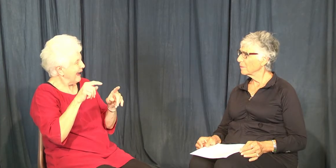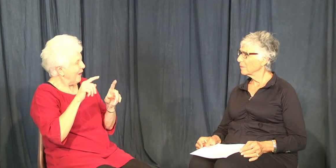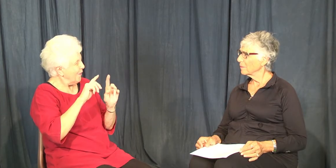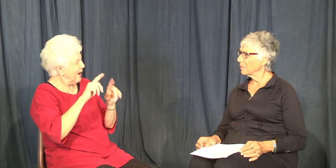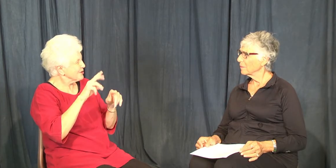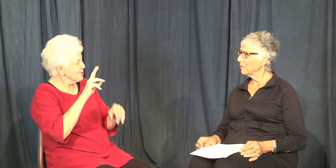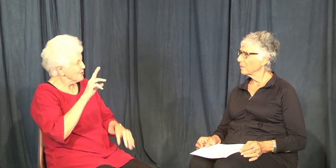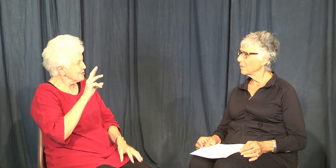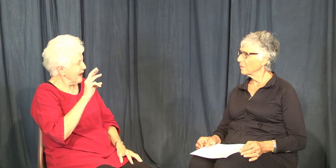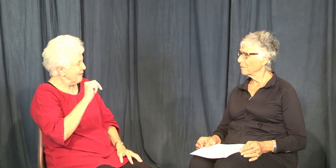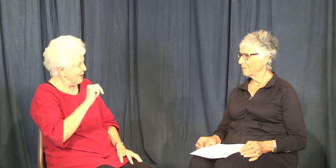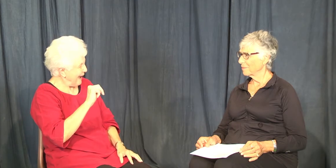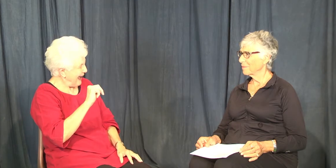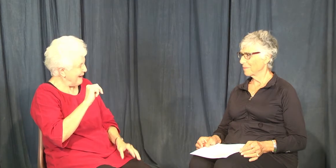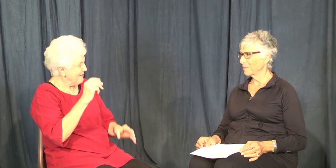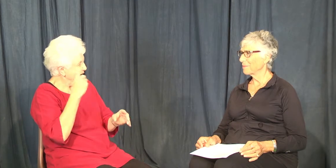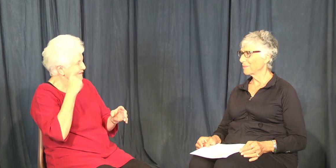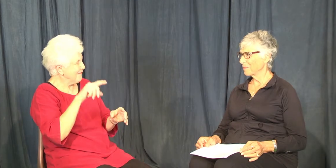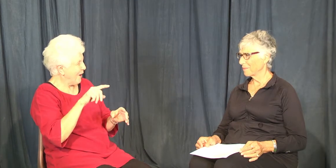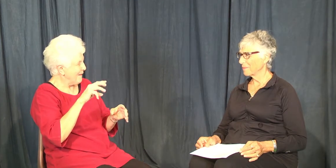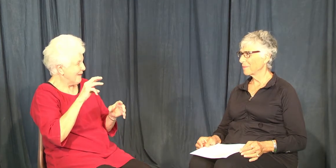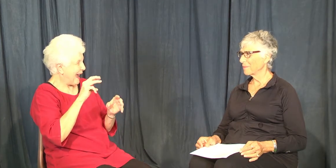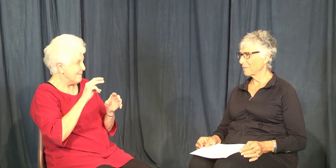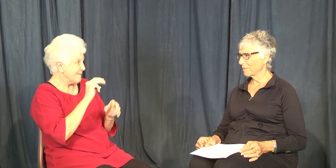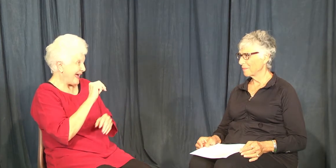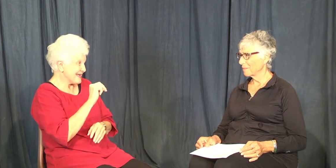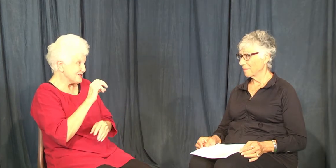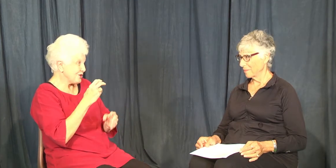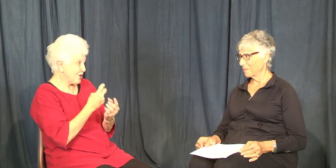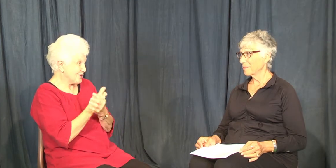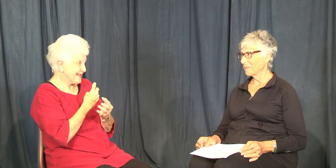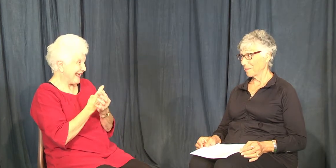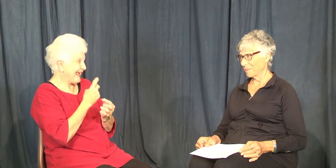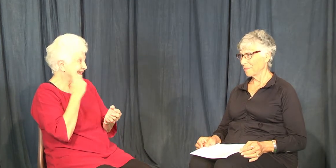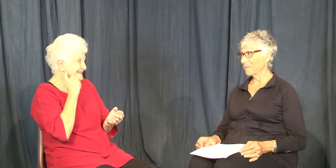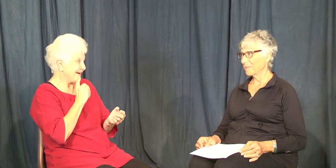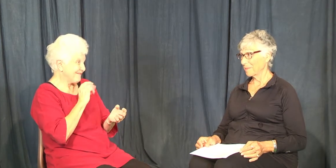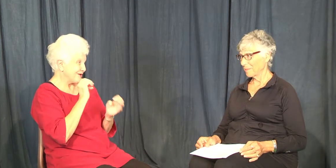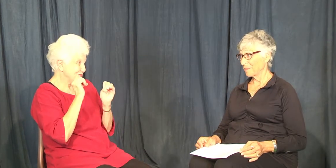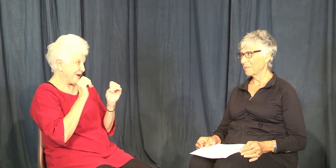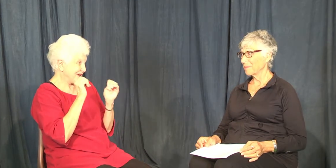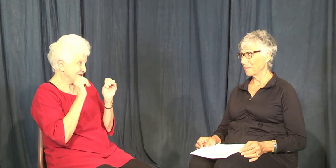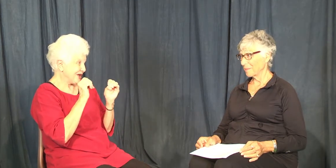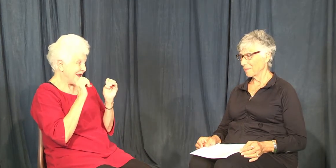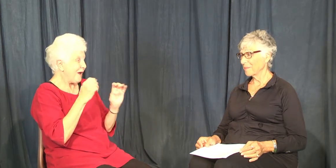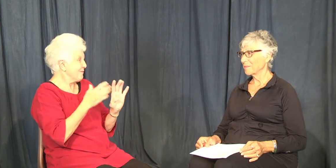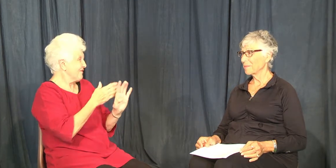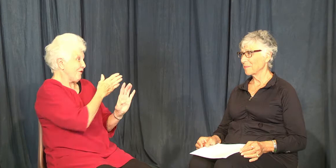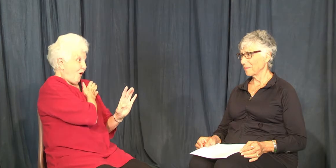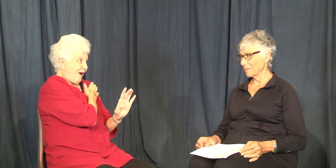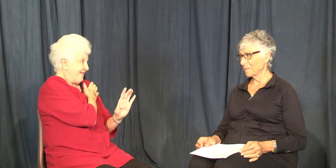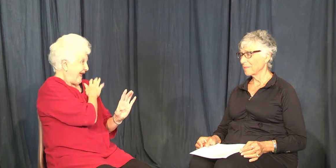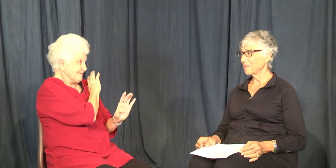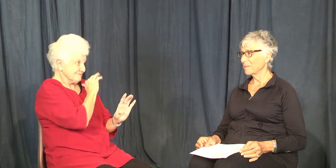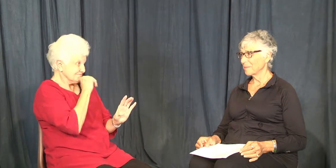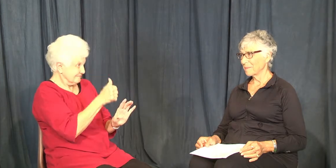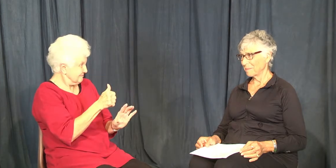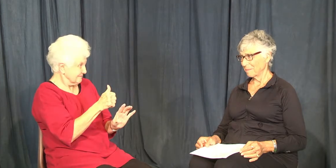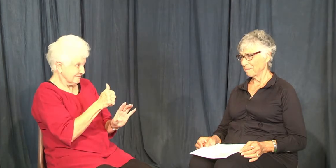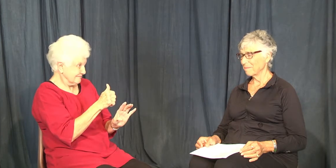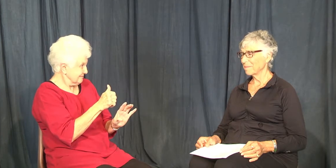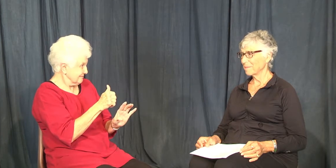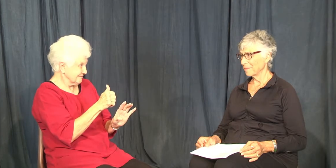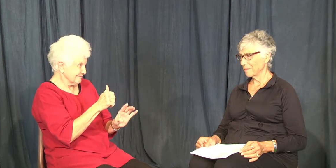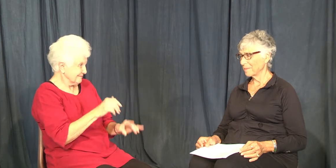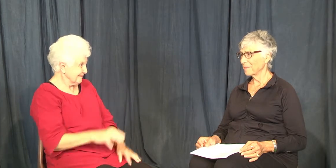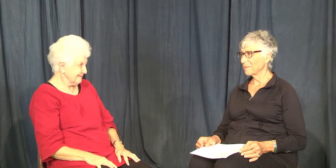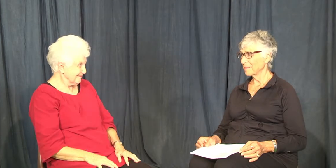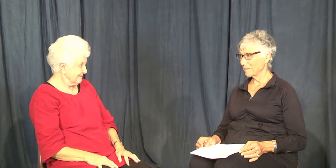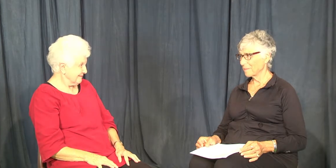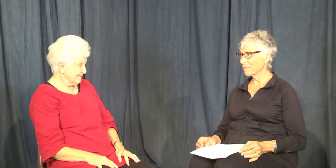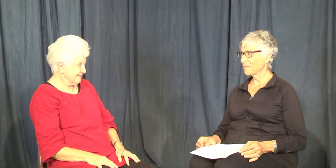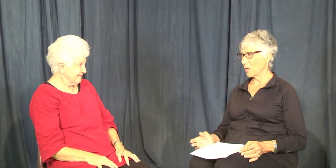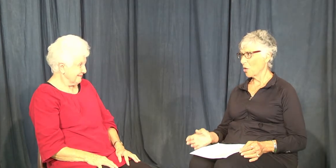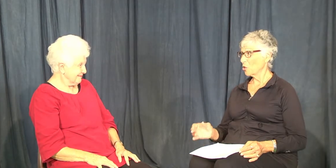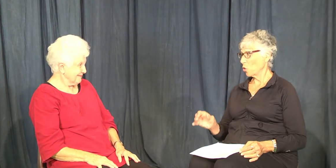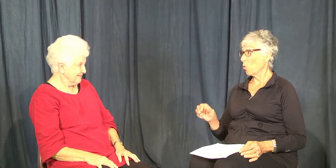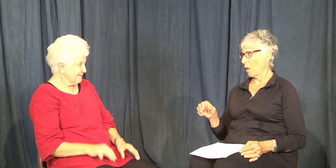I went to UWM for my masters in Deaf Education. Before that I had not experienced any interpreting.